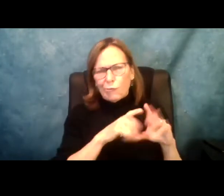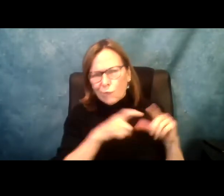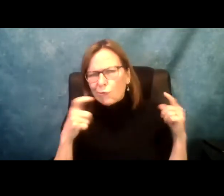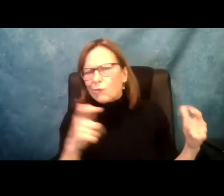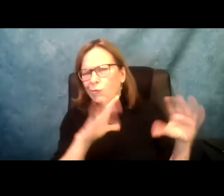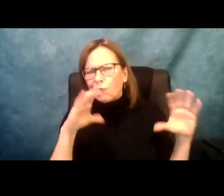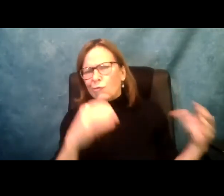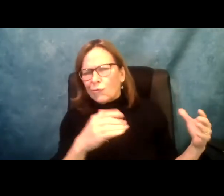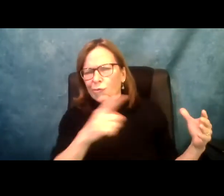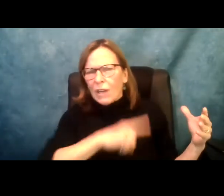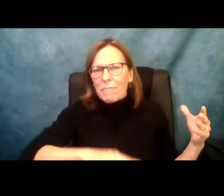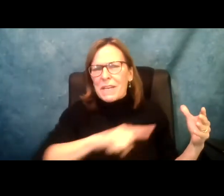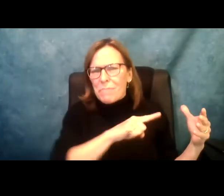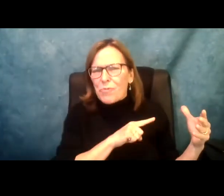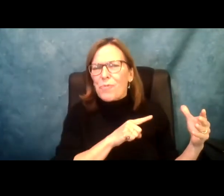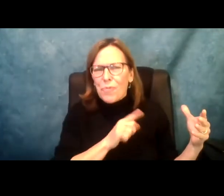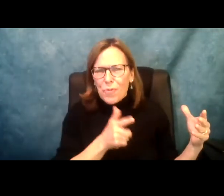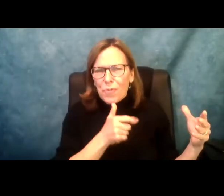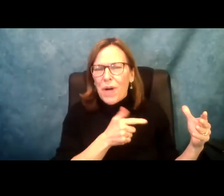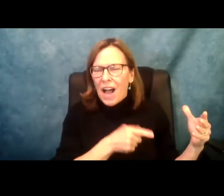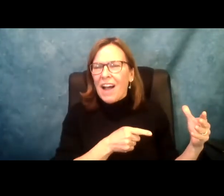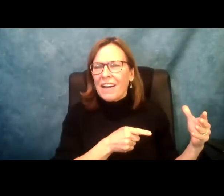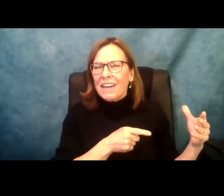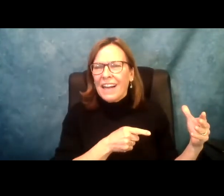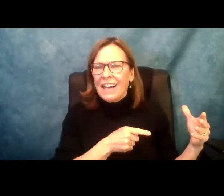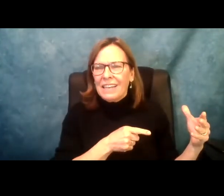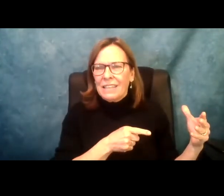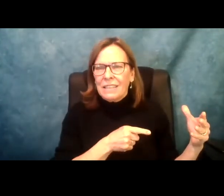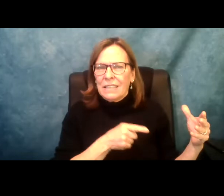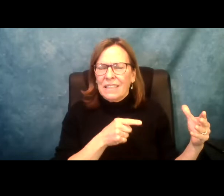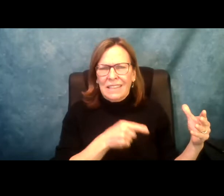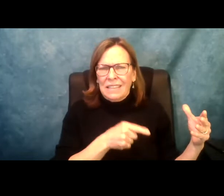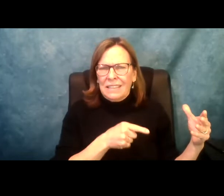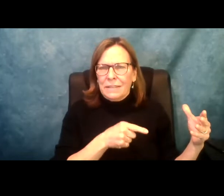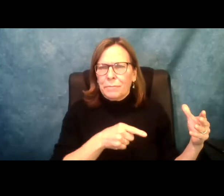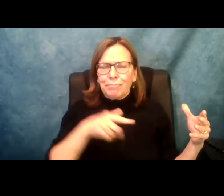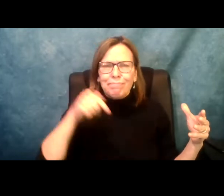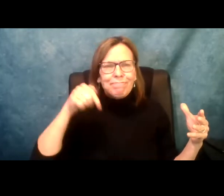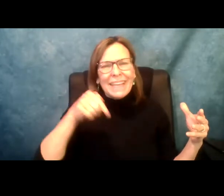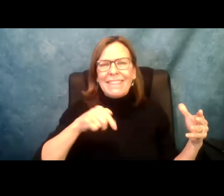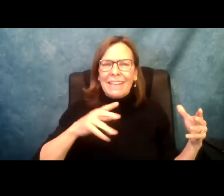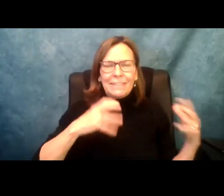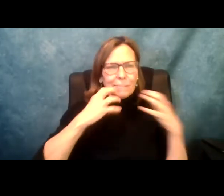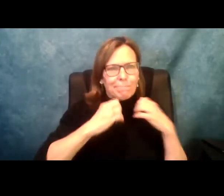inviting me to this meeting today. As you know, I represent a large group of people that